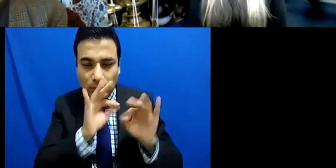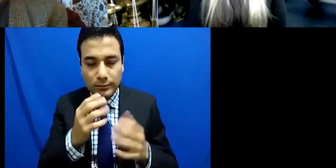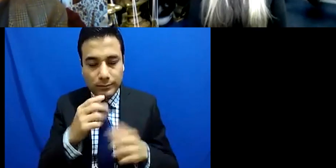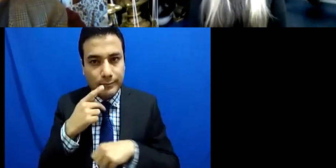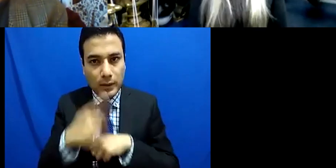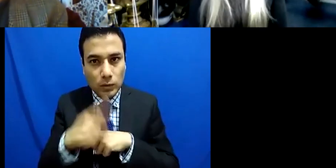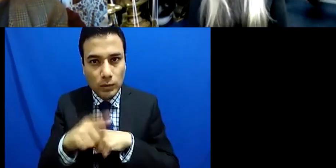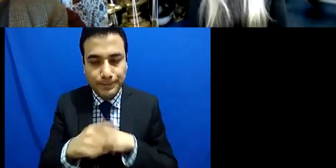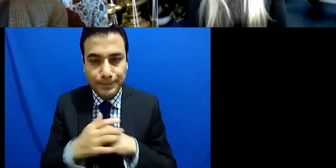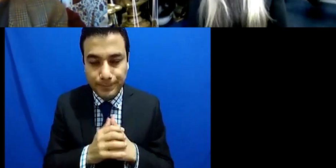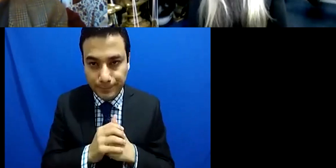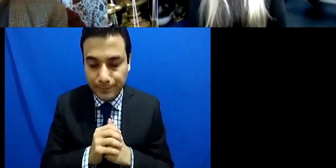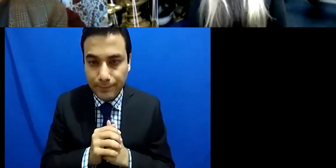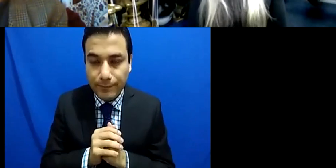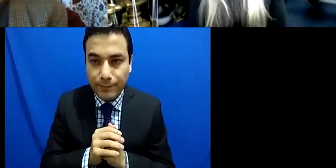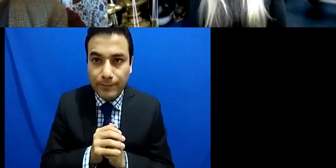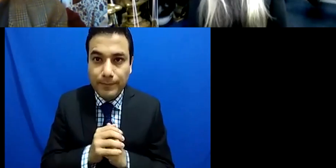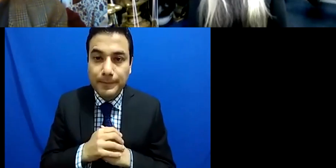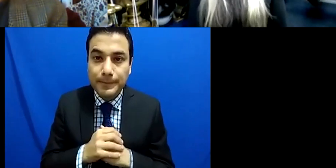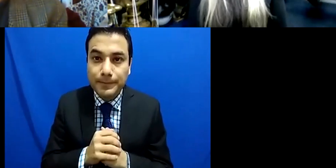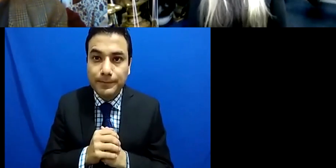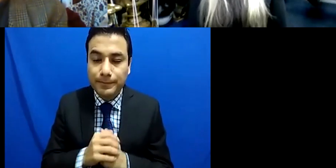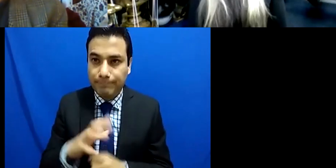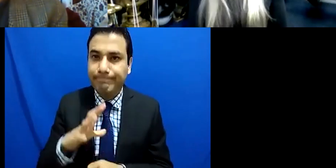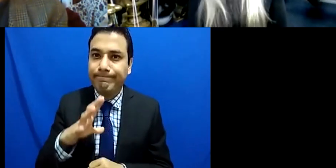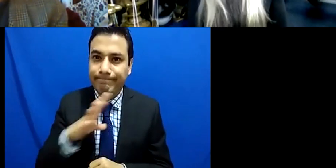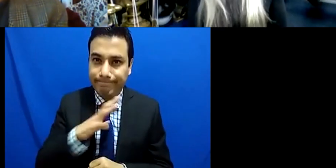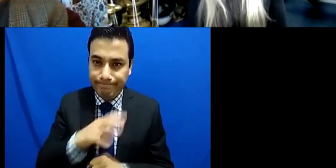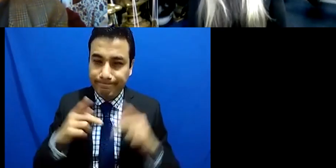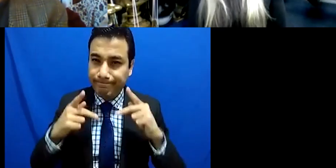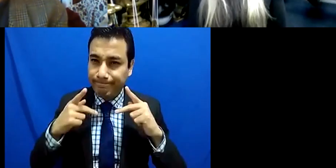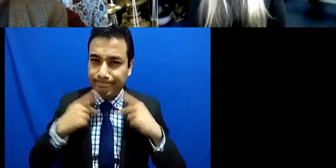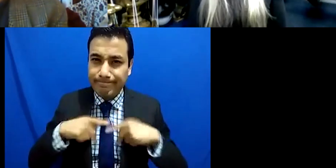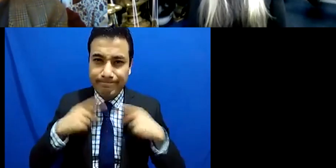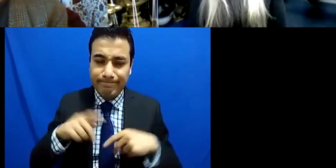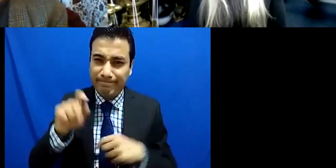extraordinary people in our history who have had all sorts of challenges and who have really